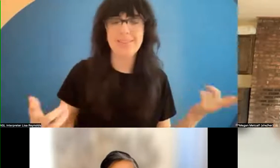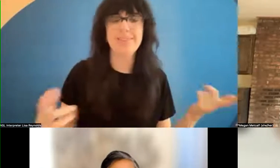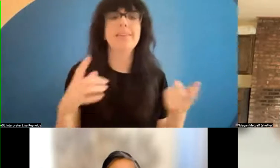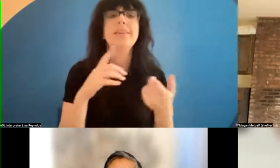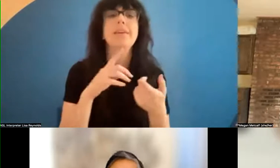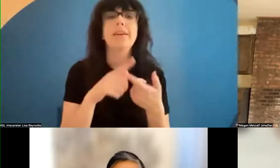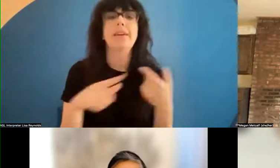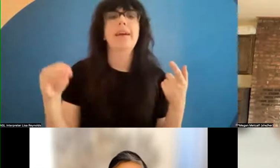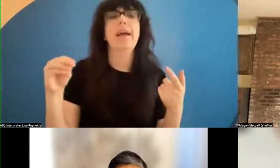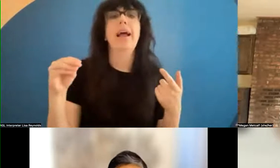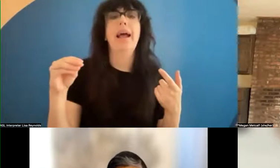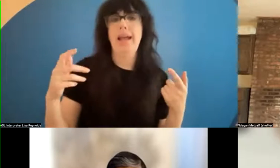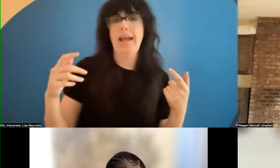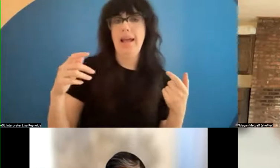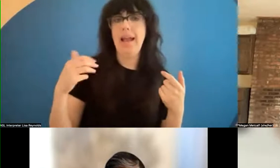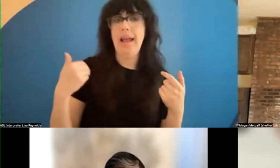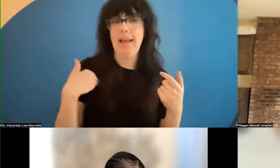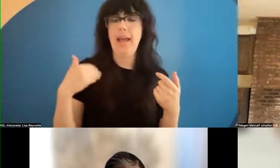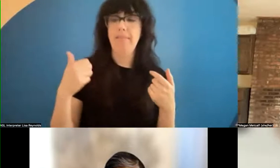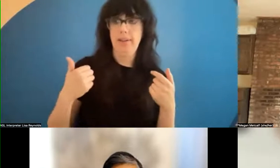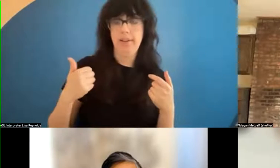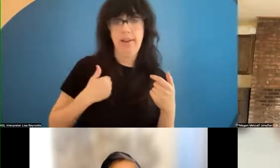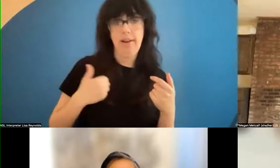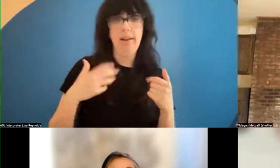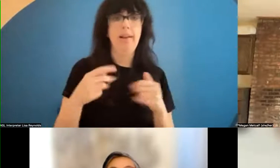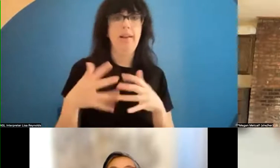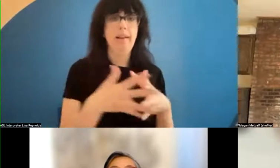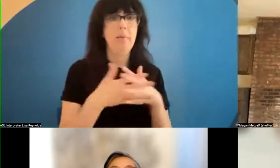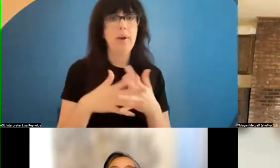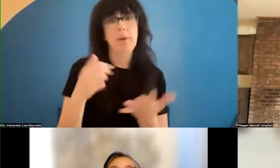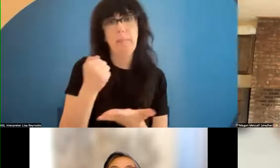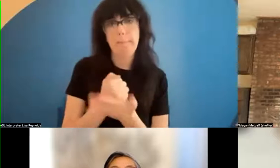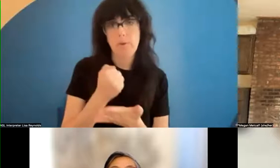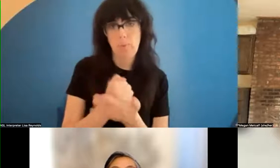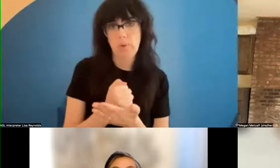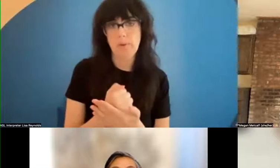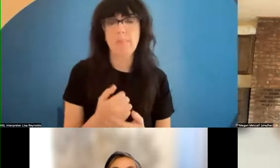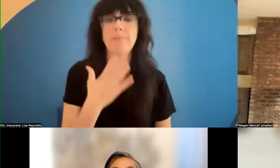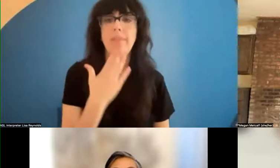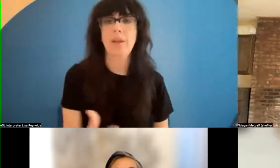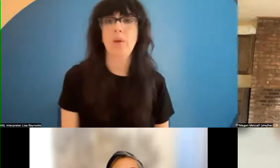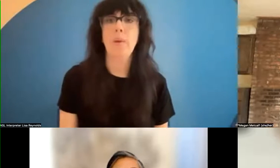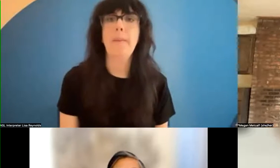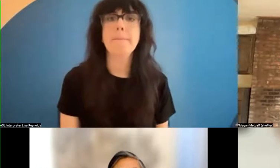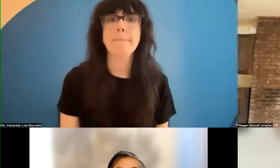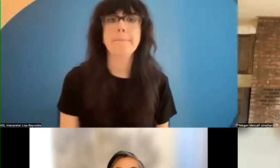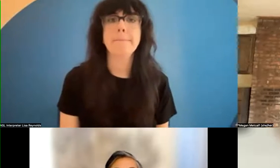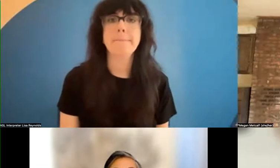and I hold American and Canadian passports. Thank you